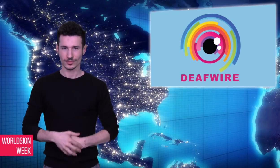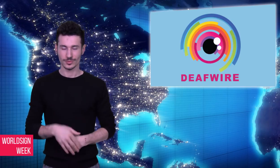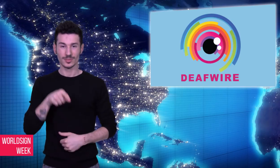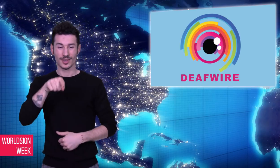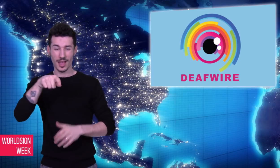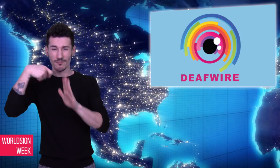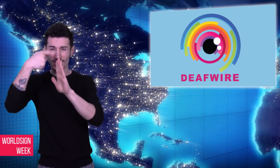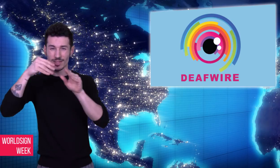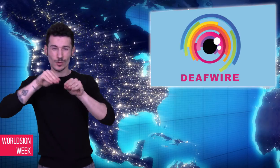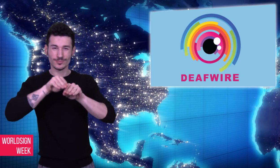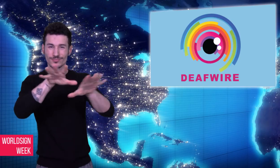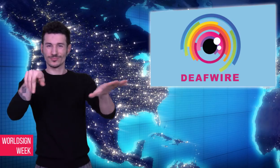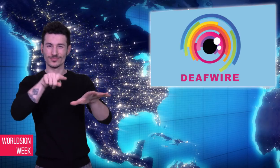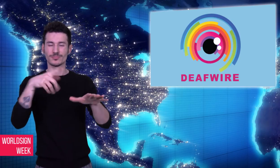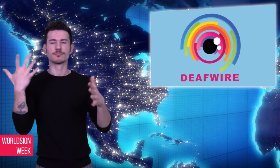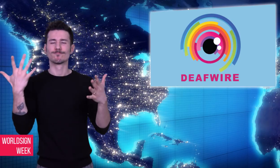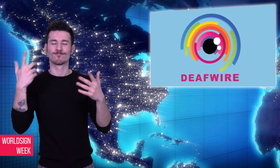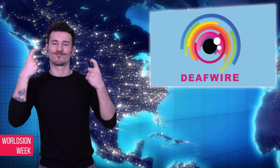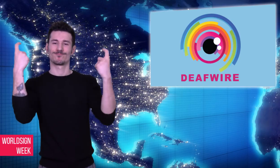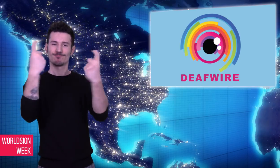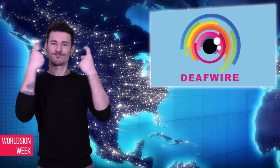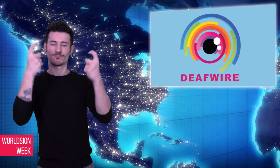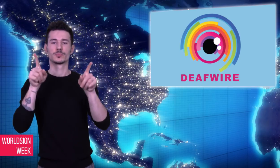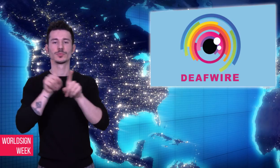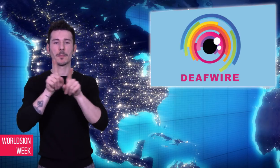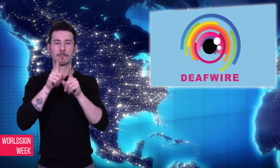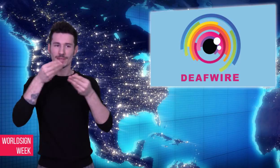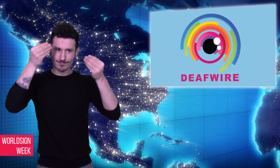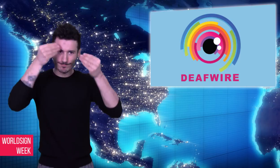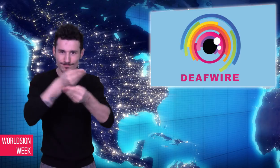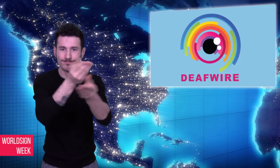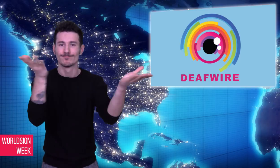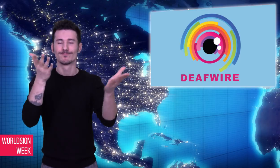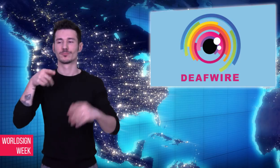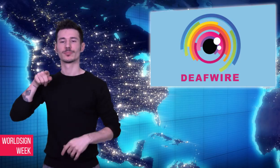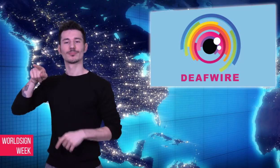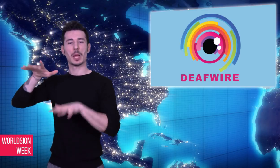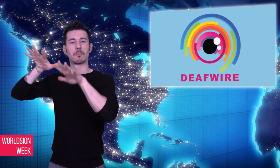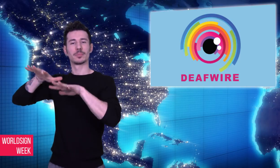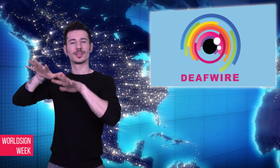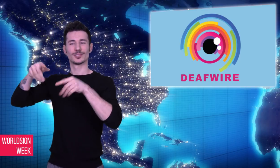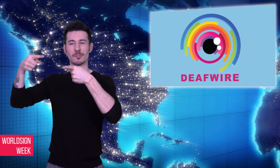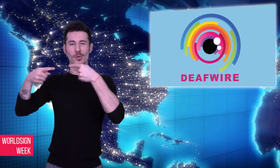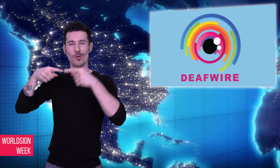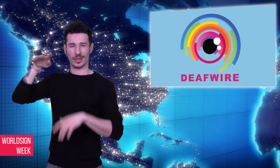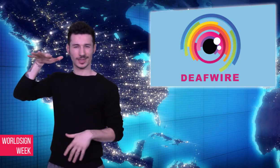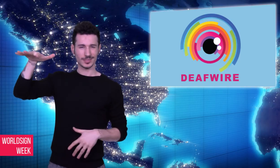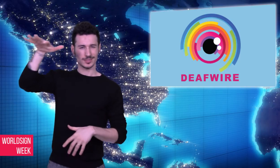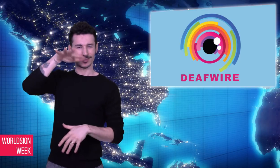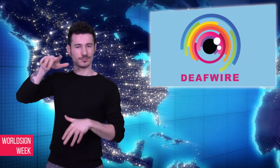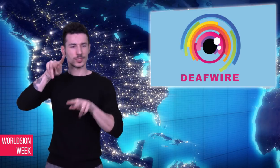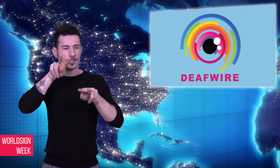by the British Labor political party. This video celebrates passage of